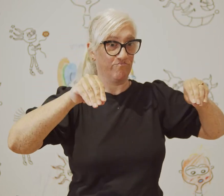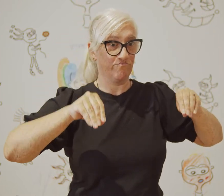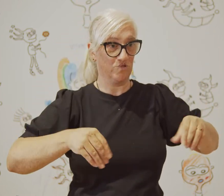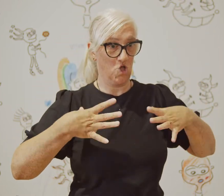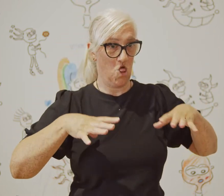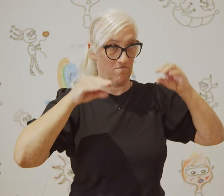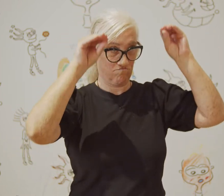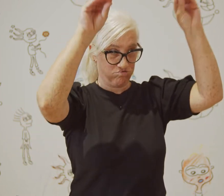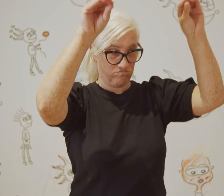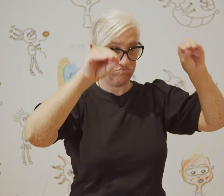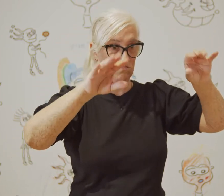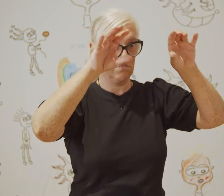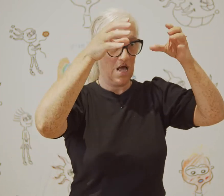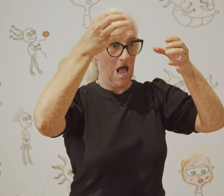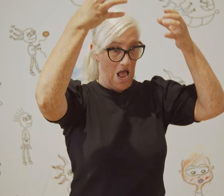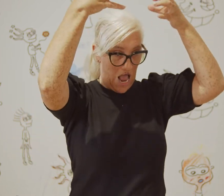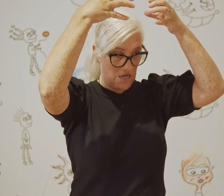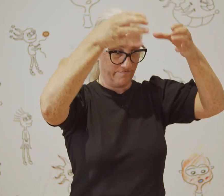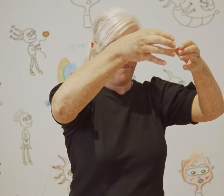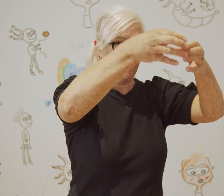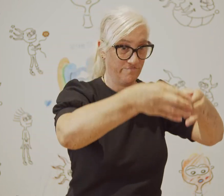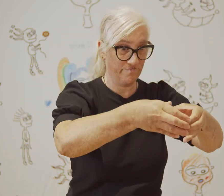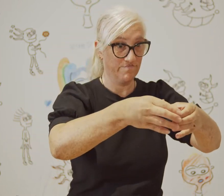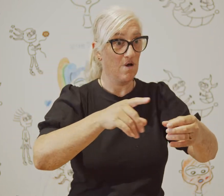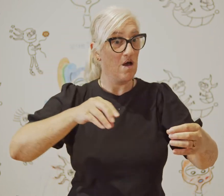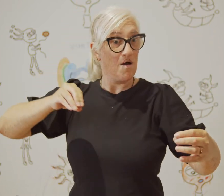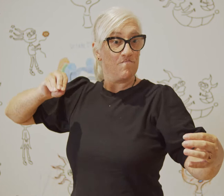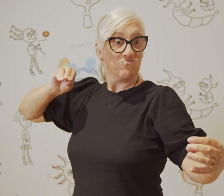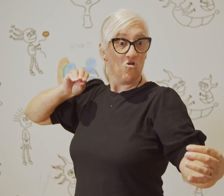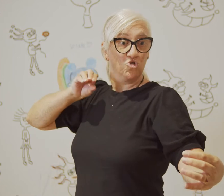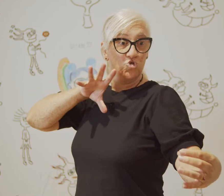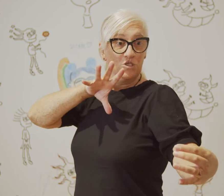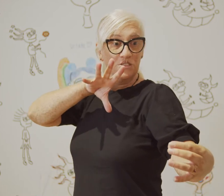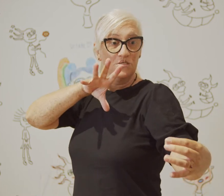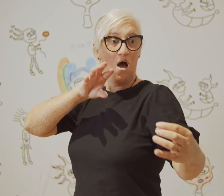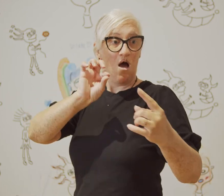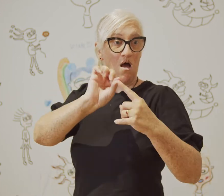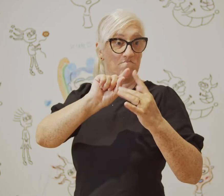and projected my prerecorded performance onto the installation.